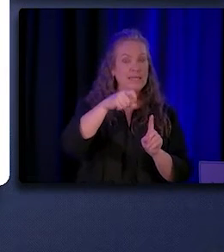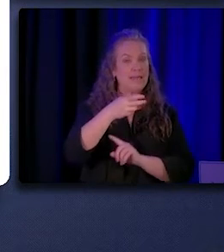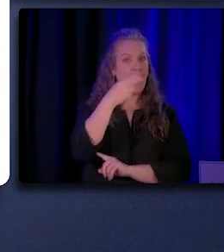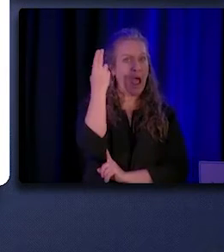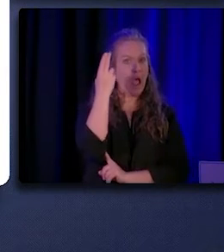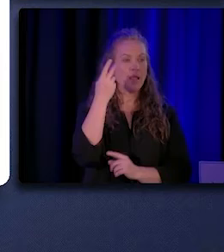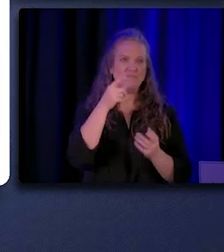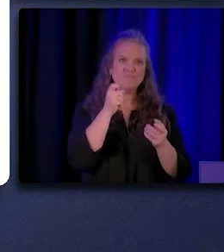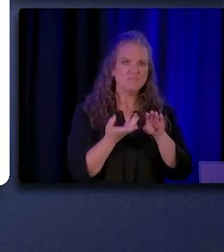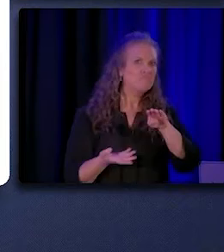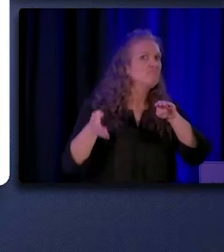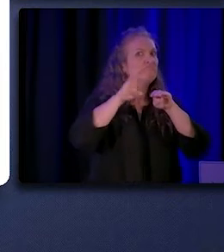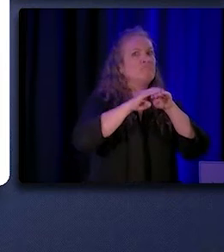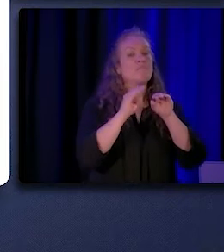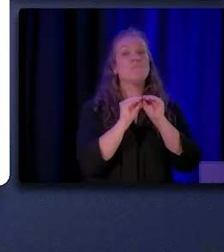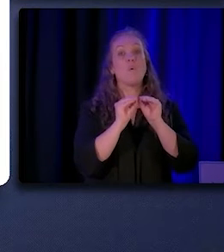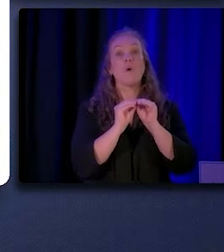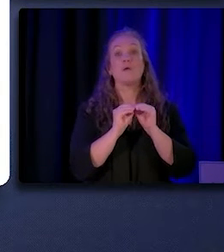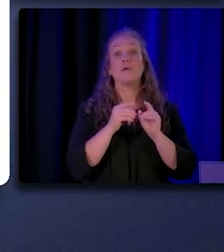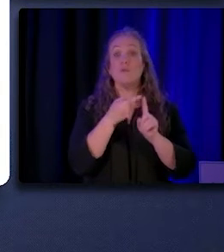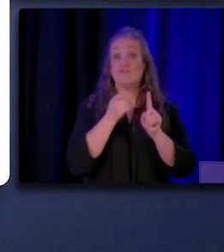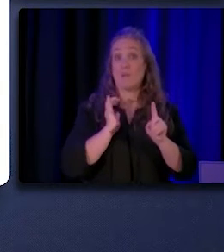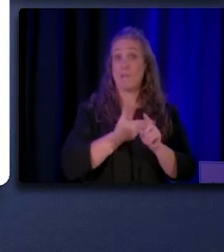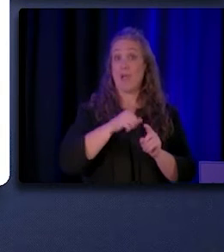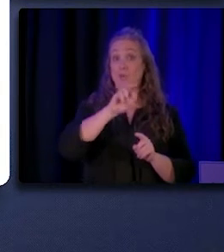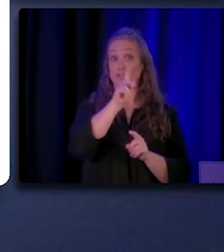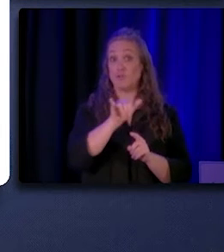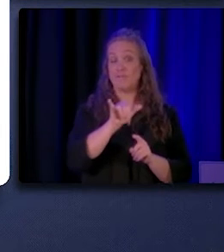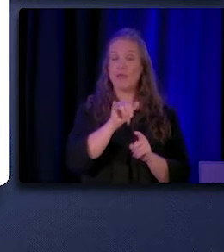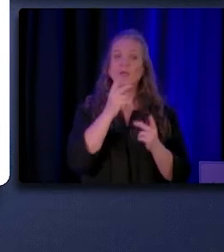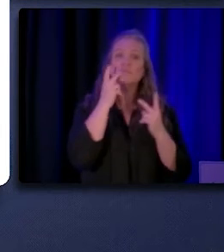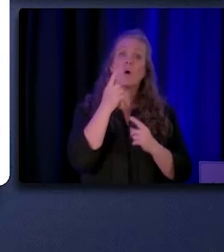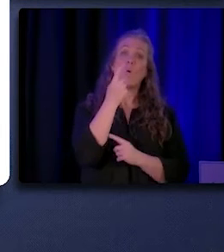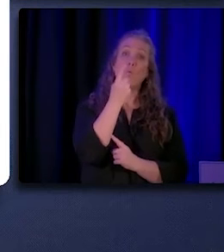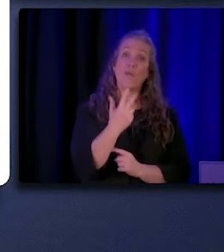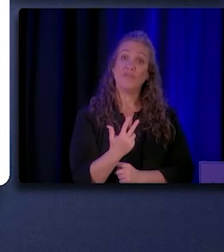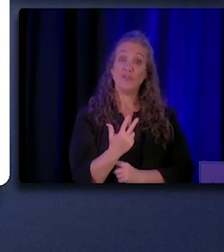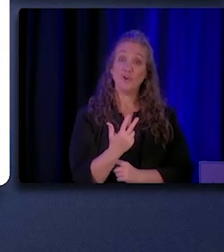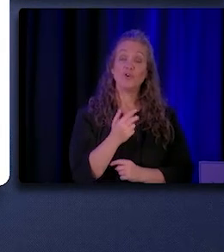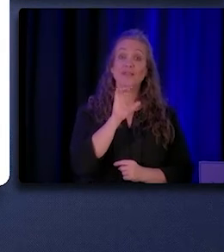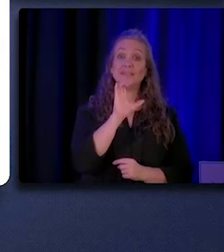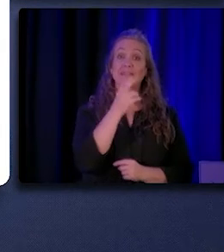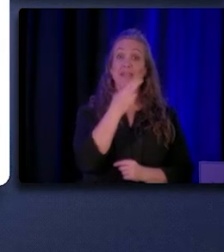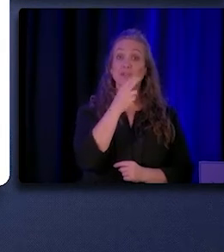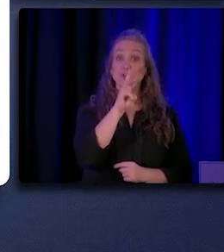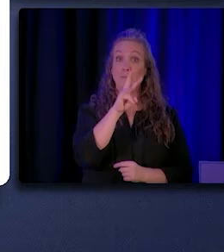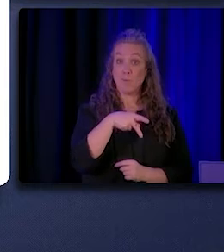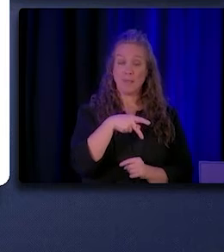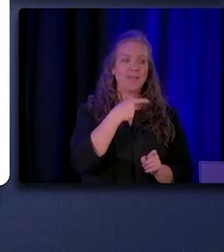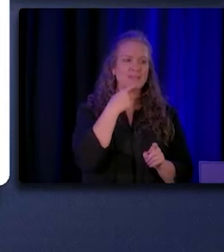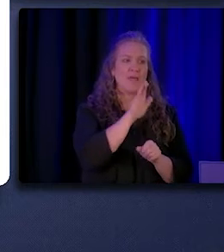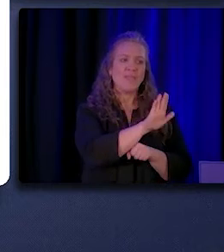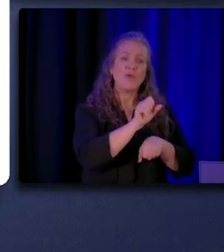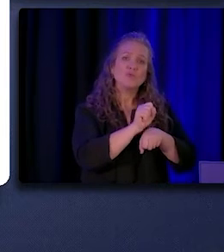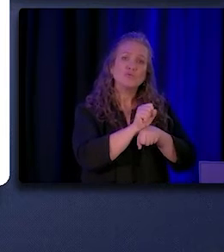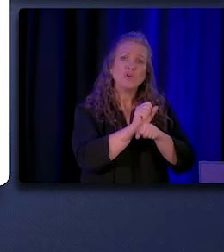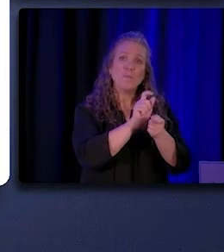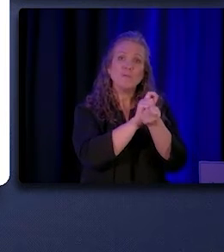Data from the CHW/P survey showed that one third of CHW/P said that their employment changed as a result of COVID-19,